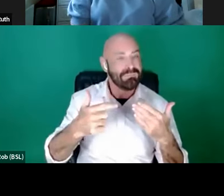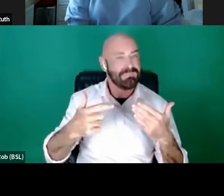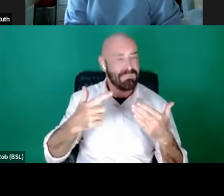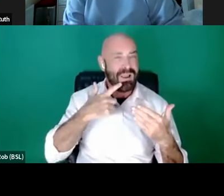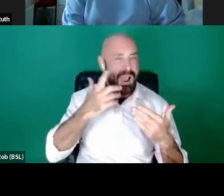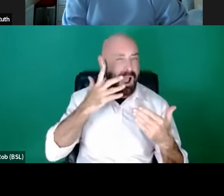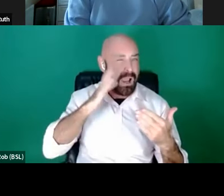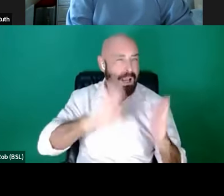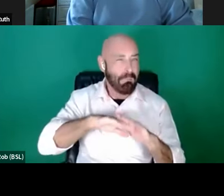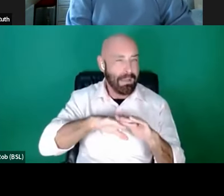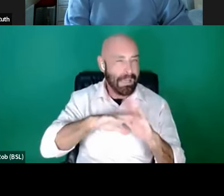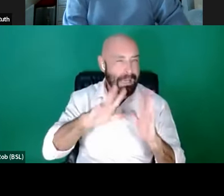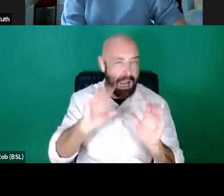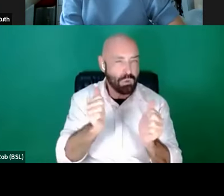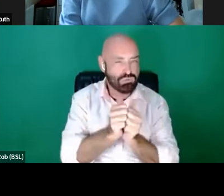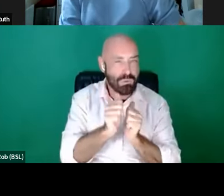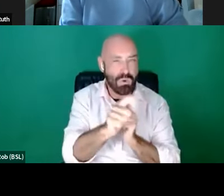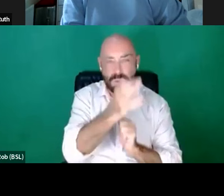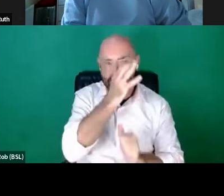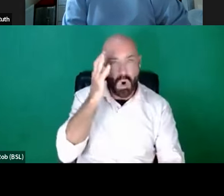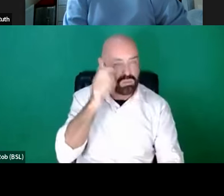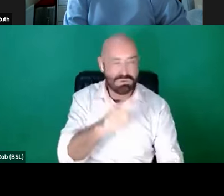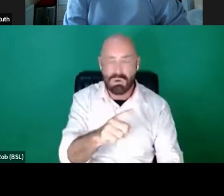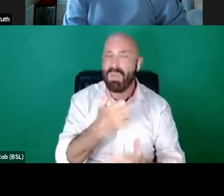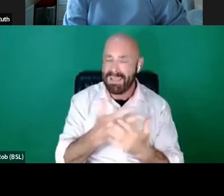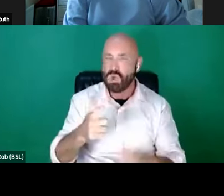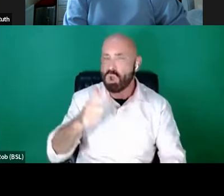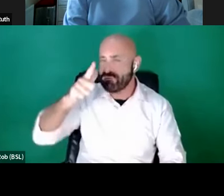agree with what Rose said about there being a lot of privilege for non-disabled actors